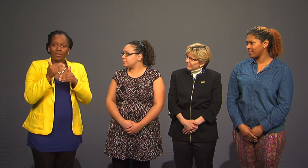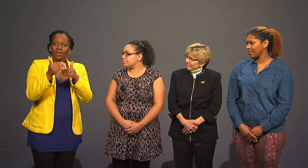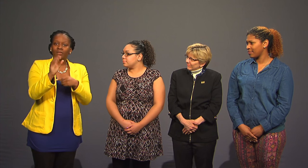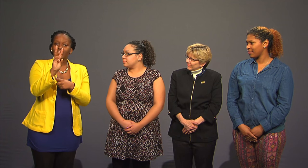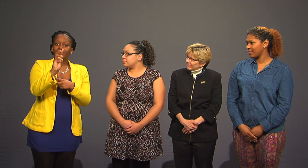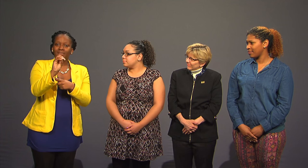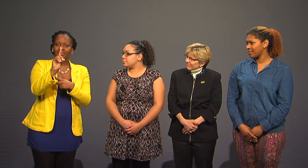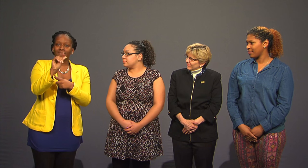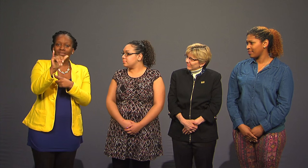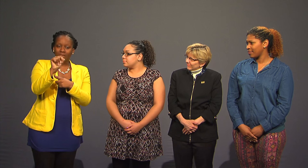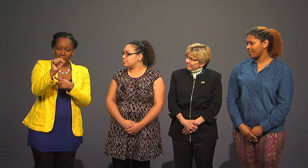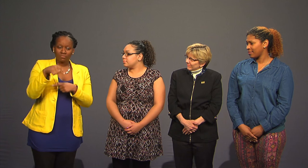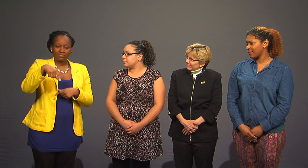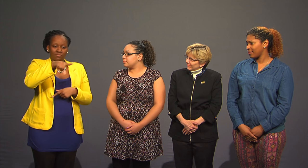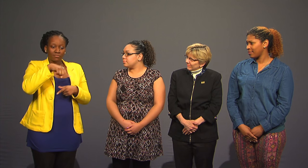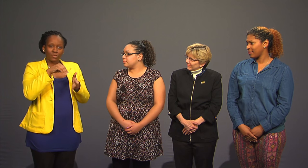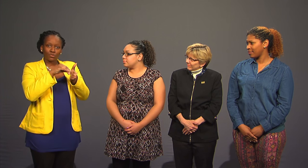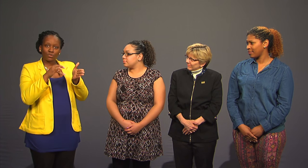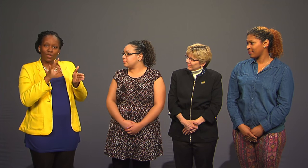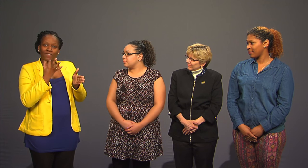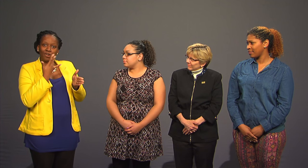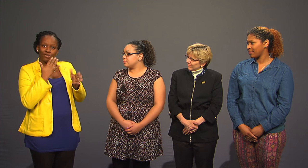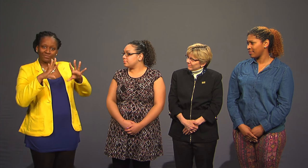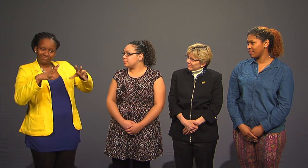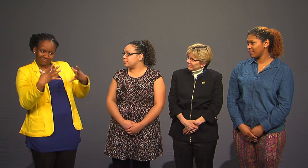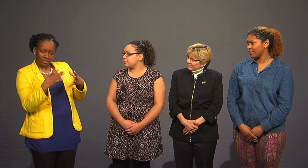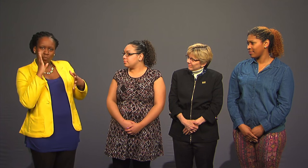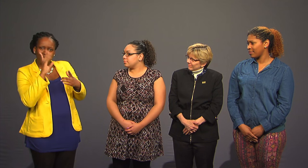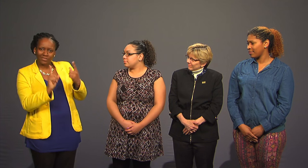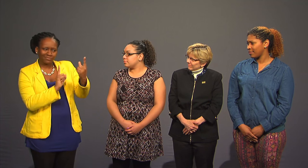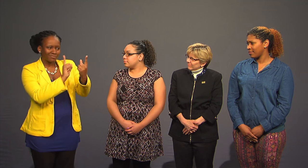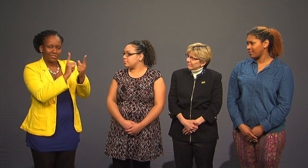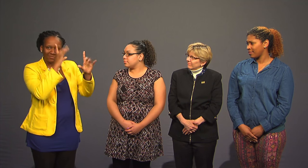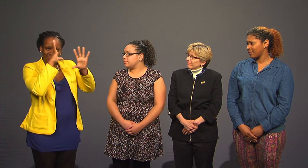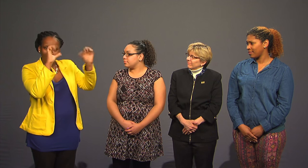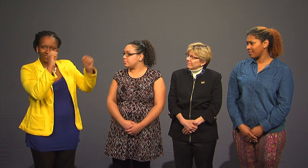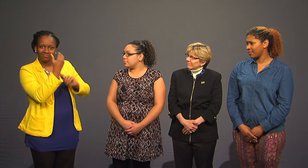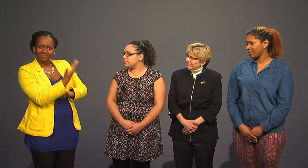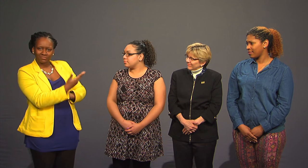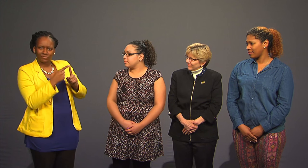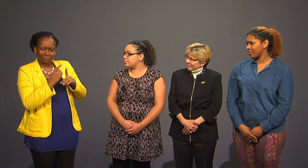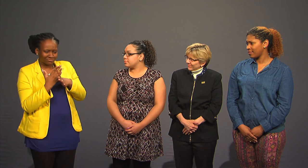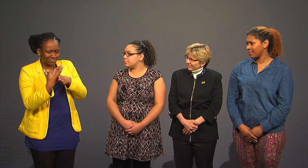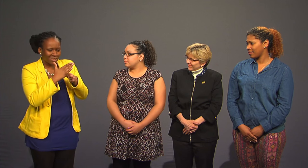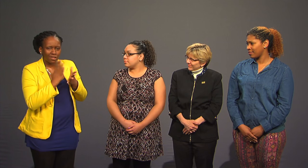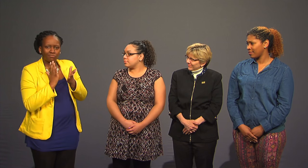Within the next 60 days, students of color will be meeting with the President to share